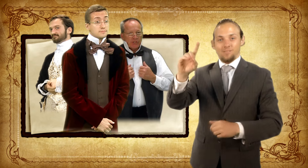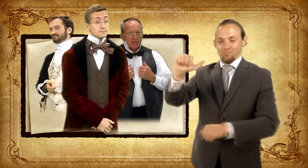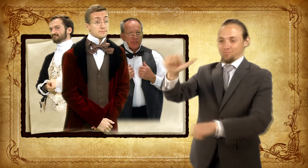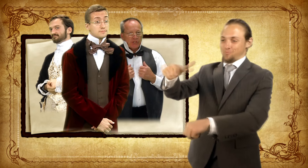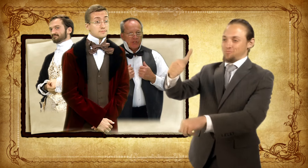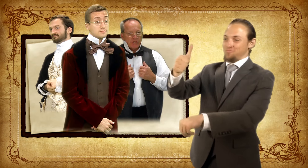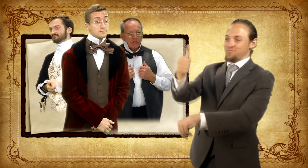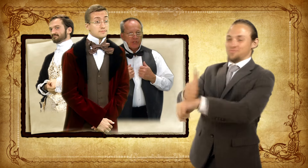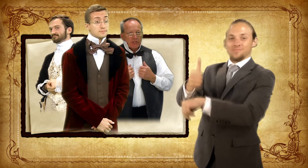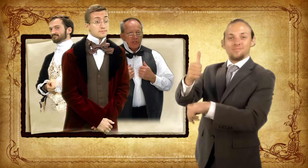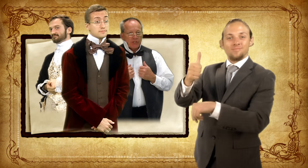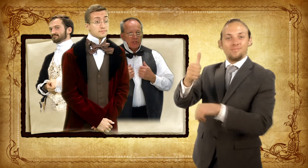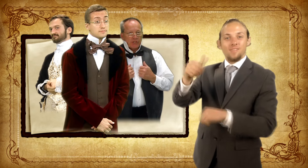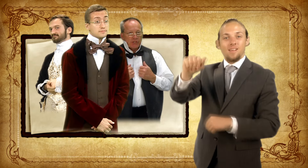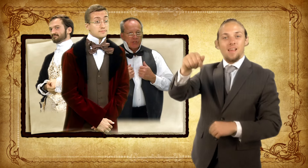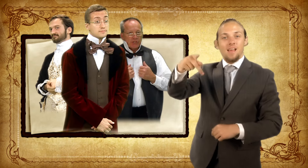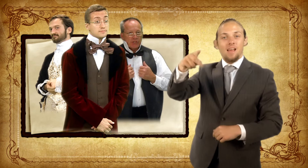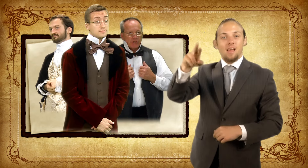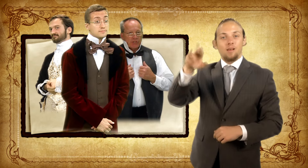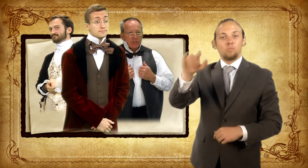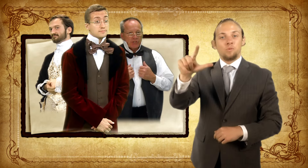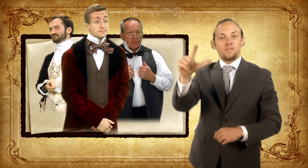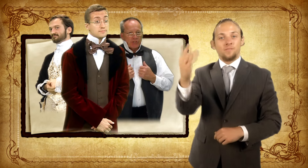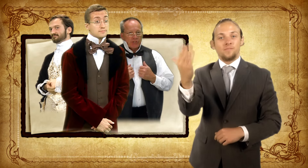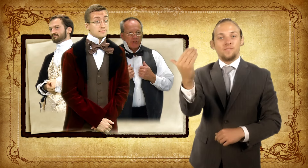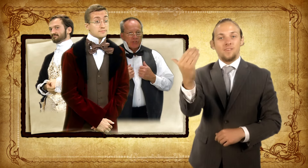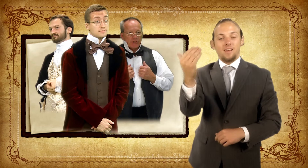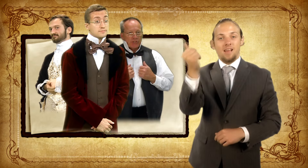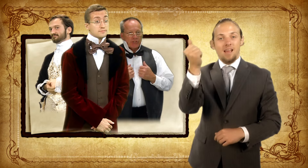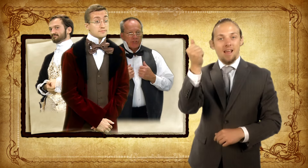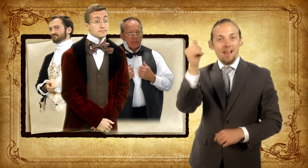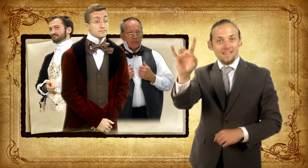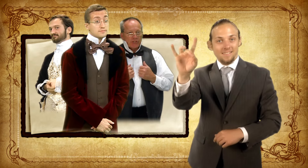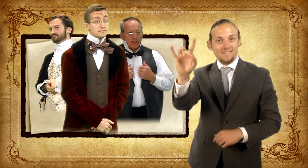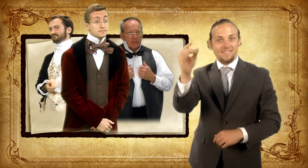was founded on April 15, 1817.